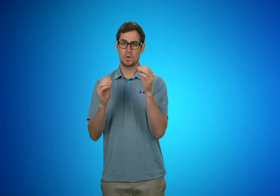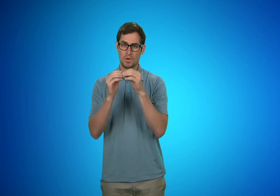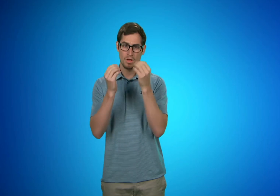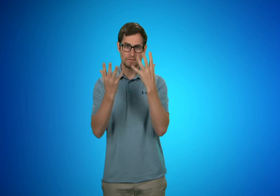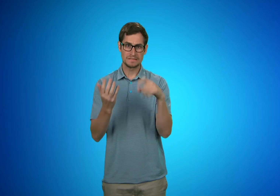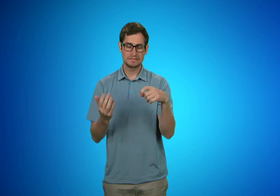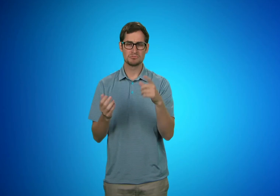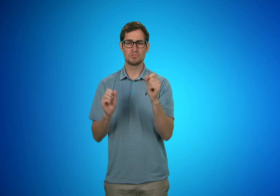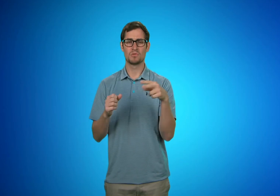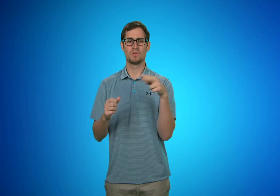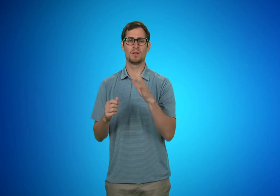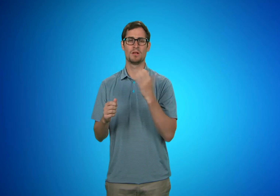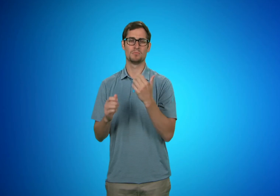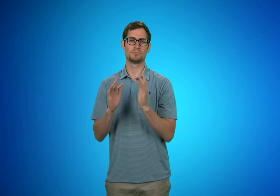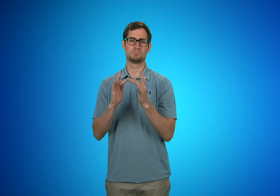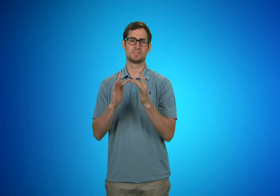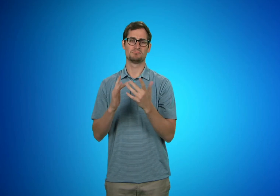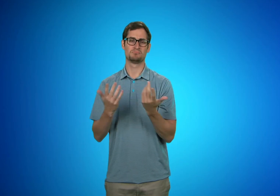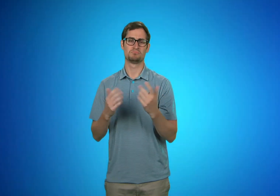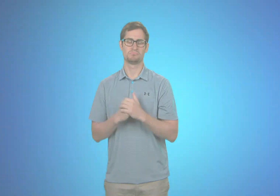More information can be found here.